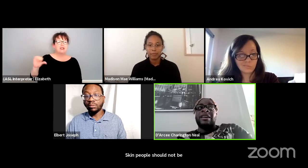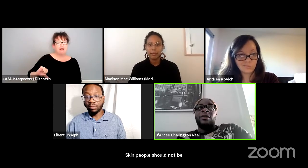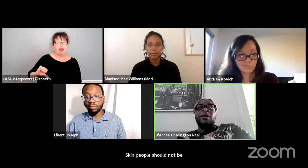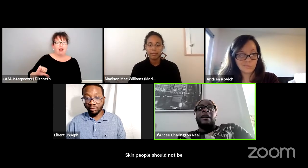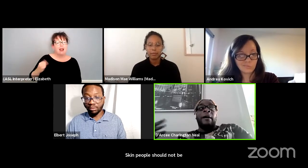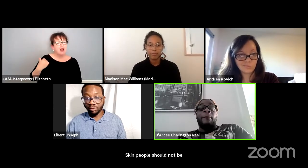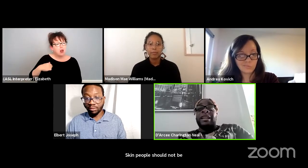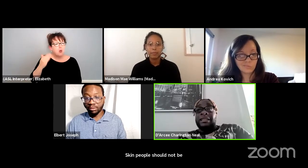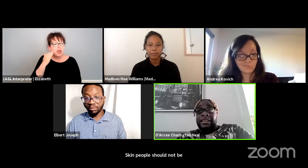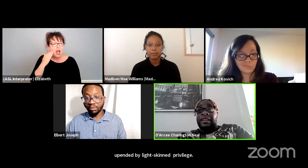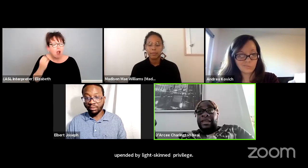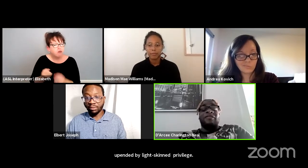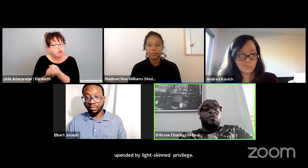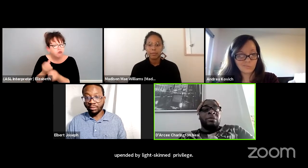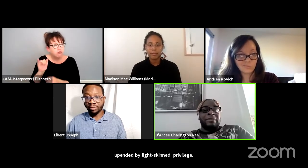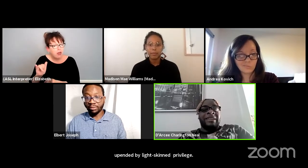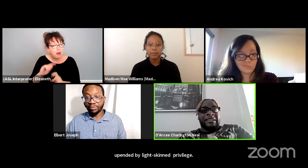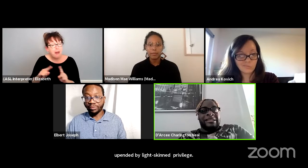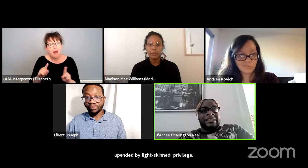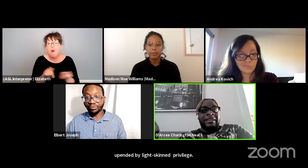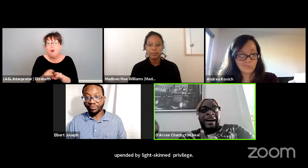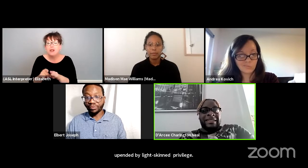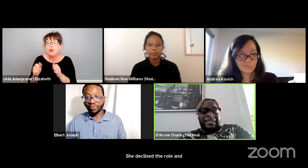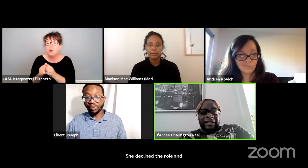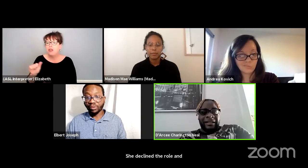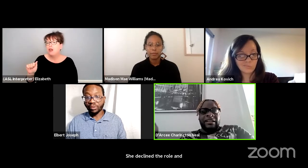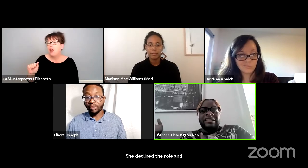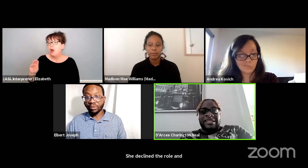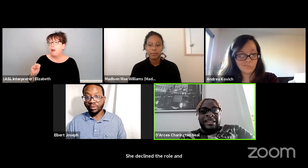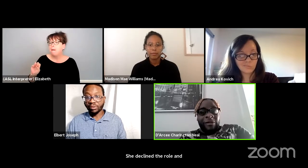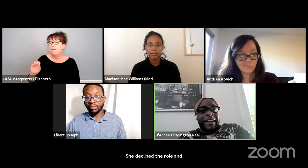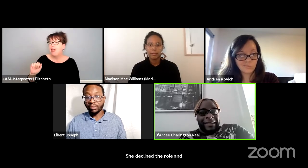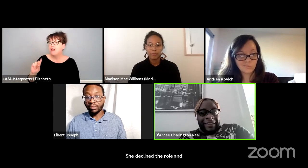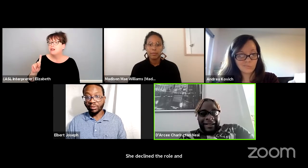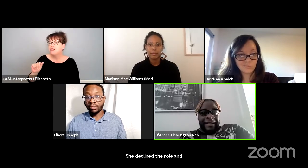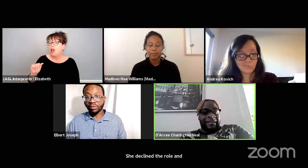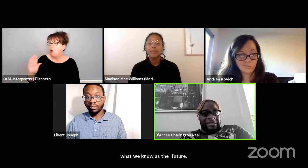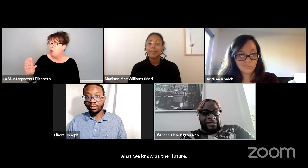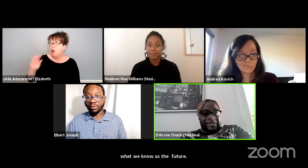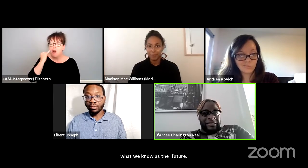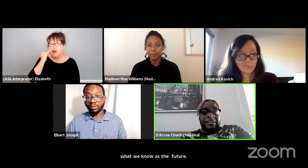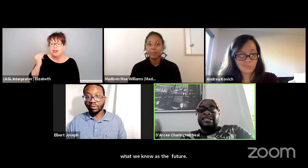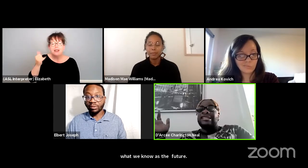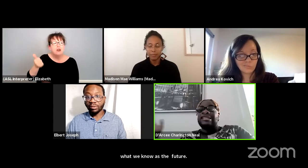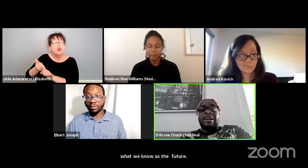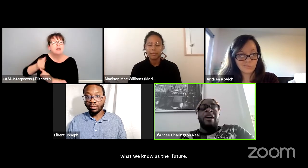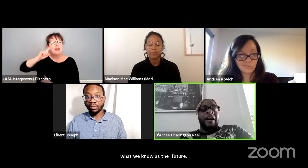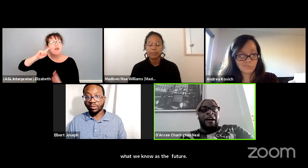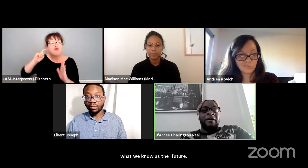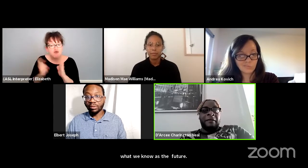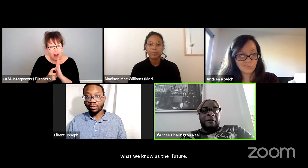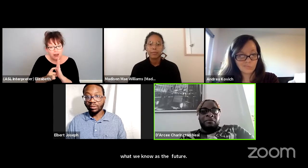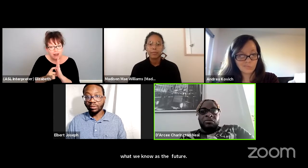So, but you know, even with Amandla's idea, she recognized, she saw